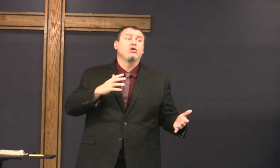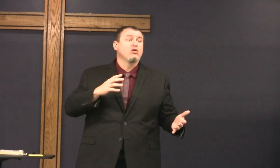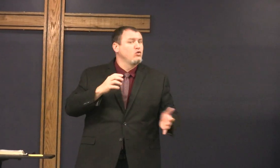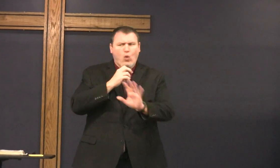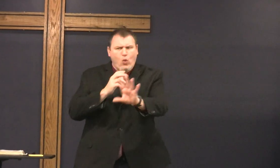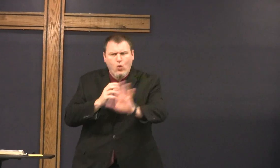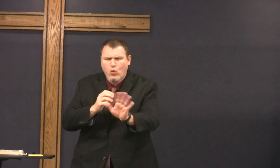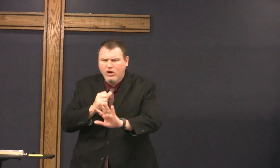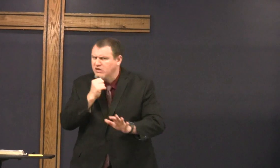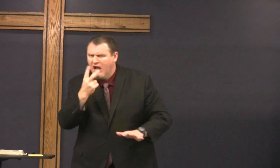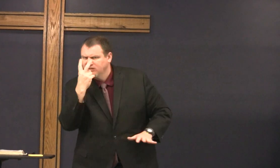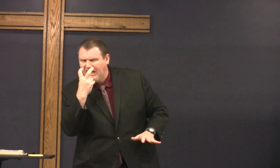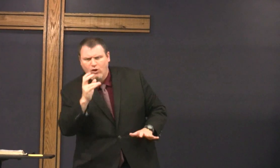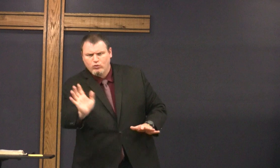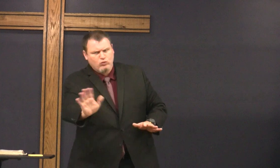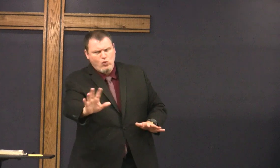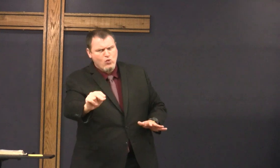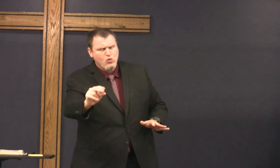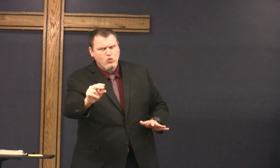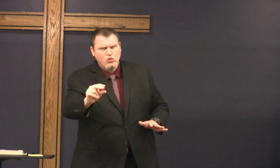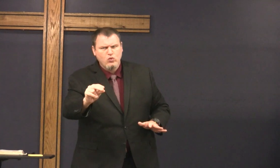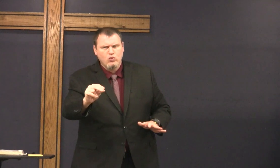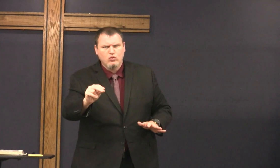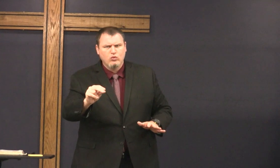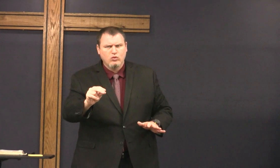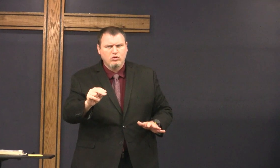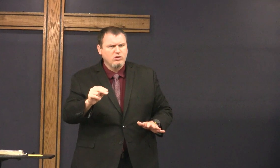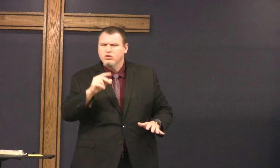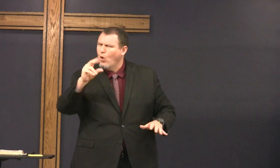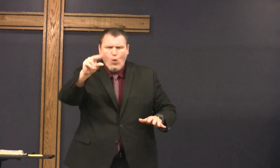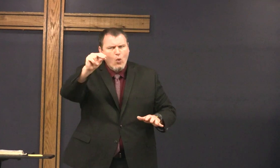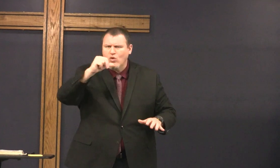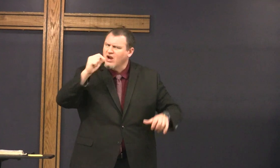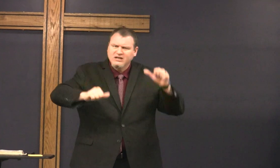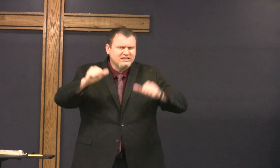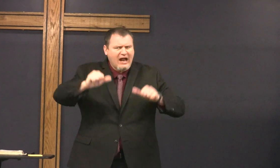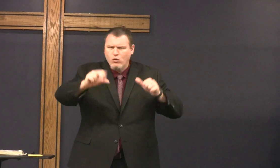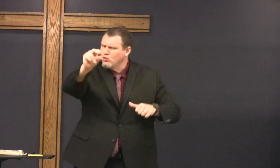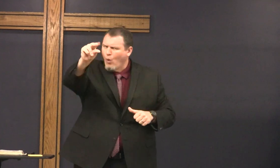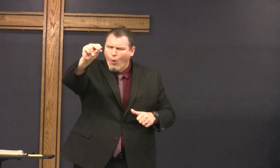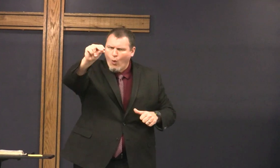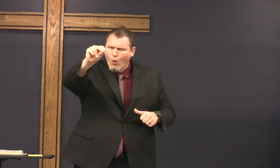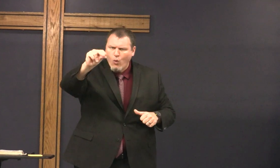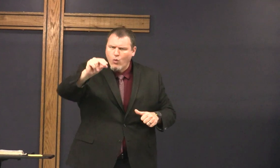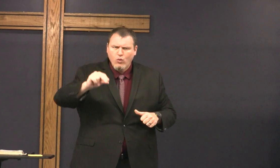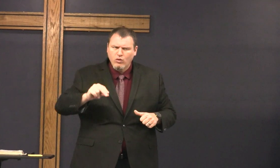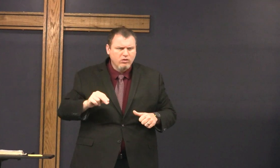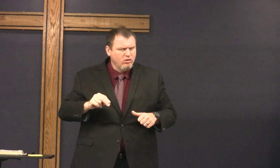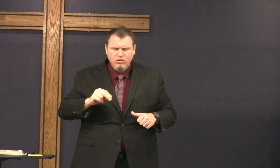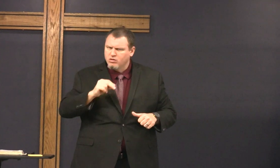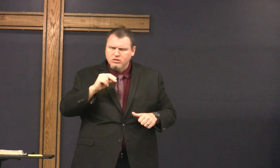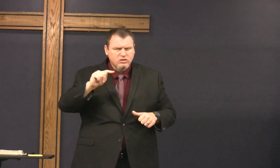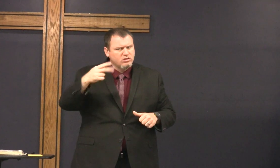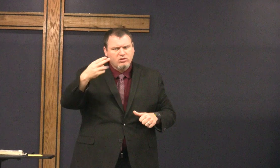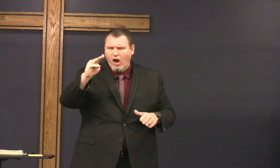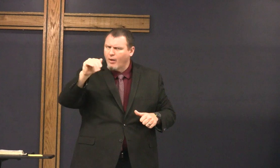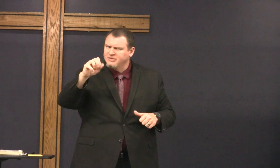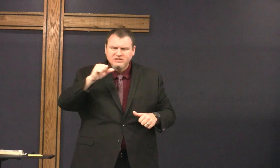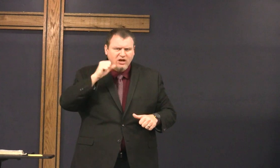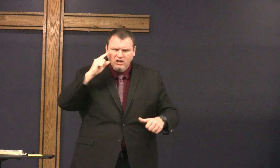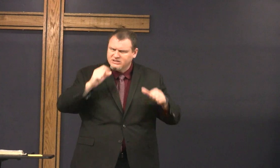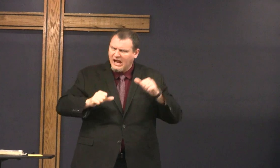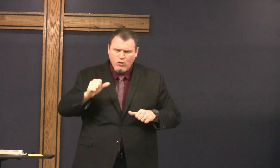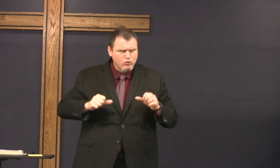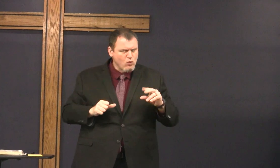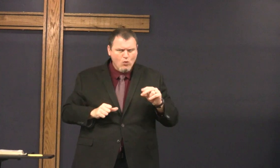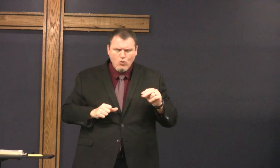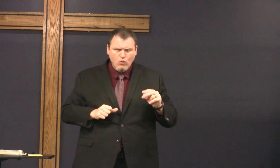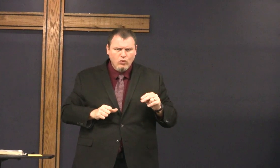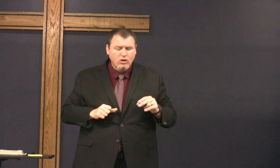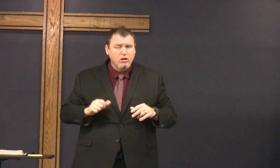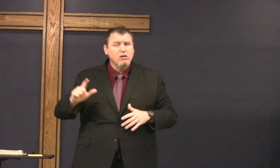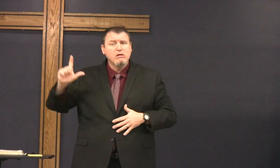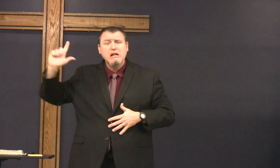Thomas didn't understand not doubting Thomas no he didn't doubt he's not doubting here Thomas isn't